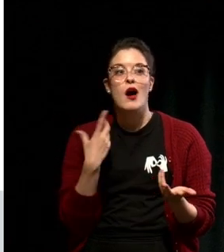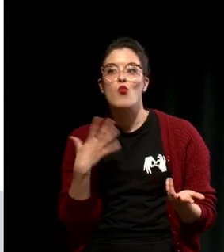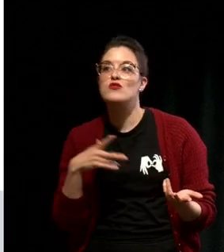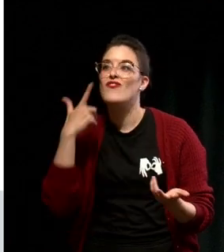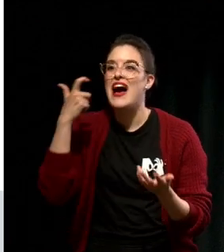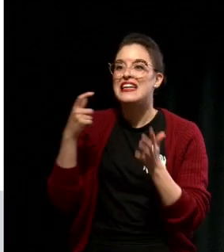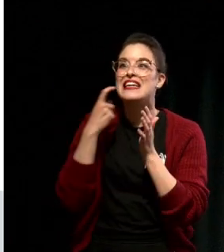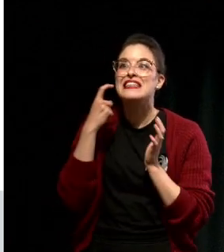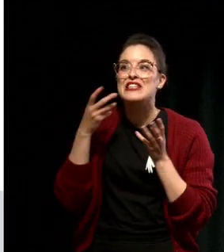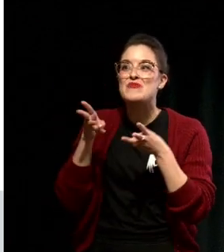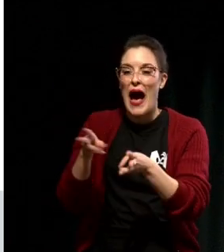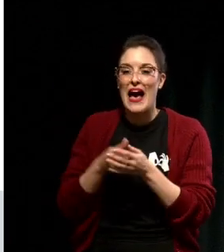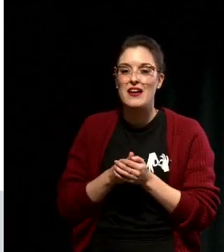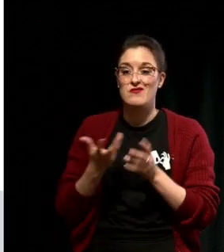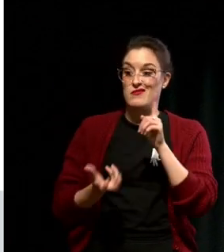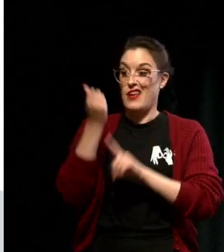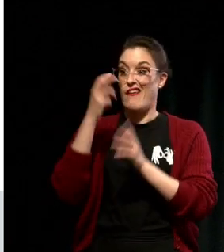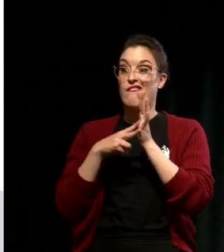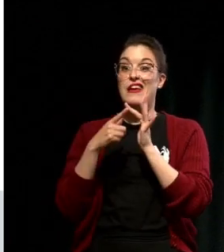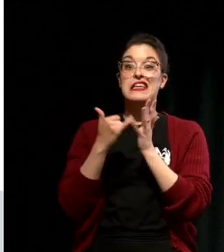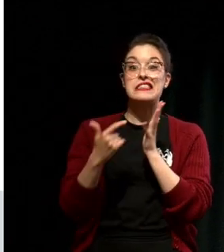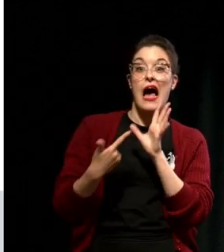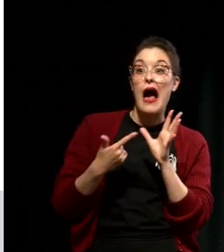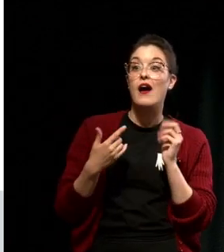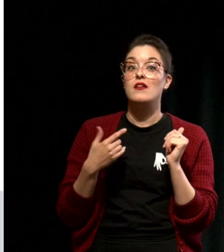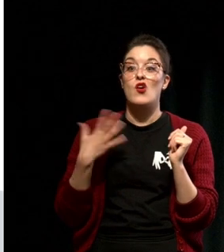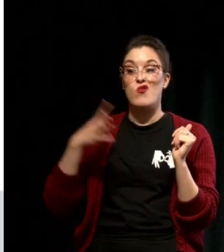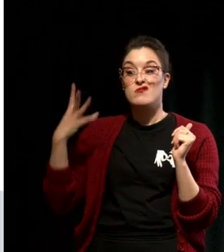my Visa, I wanted to be right, I wanted to get paid, and maybe get rich, and without